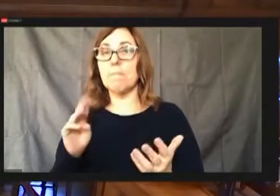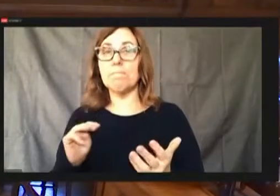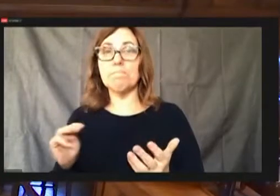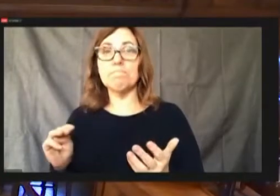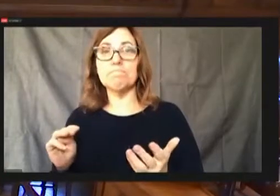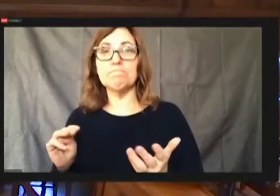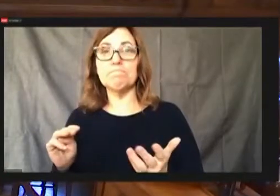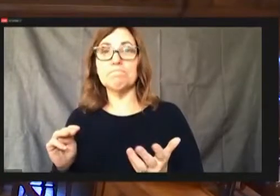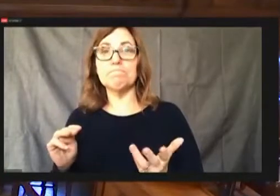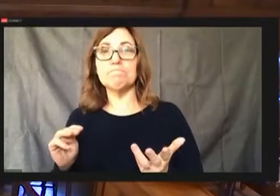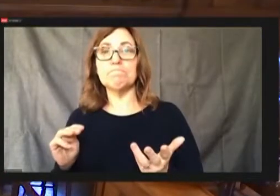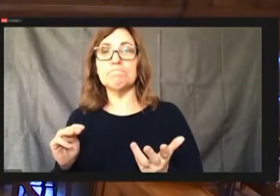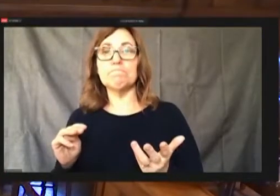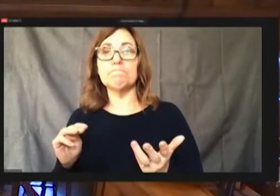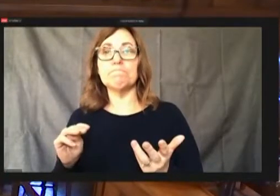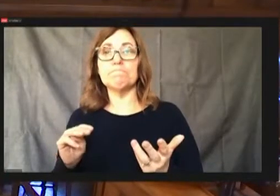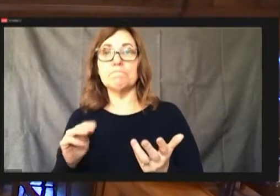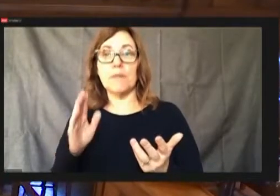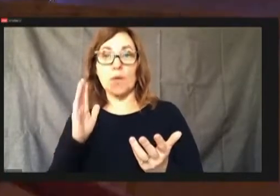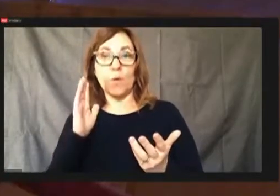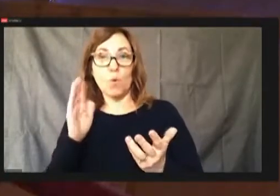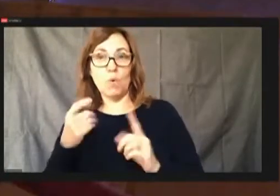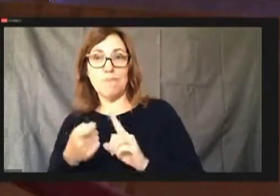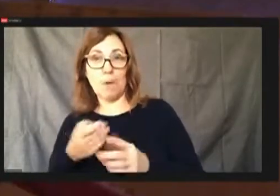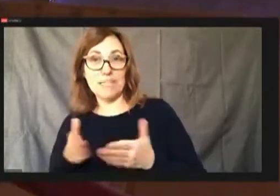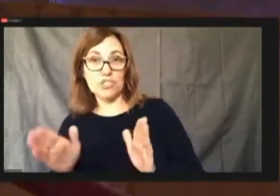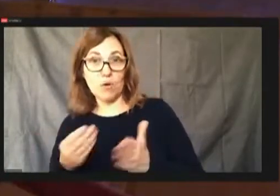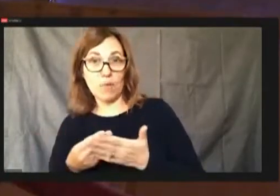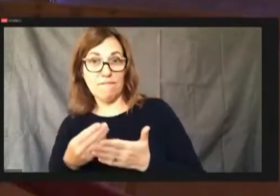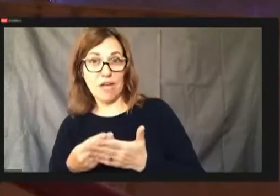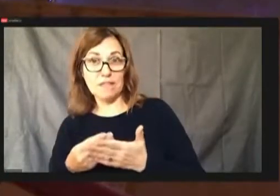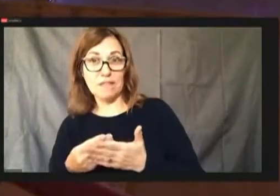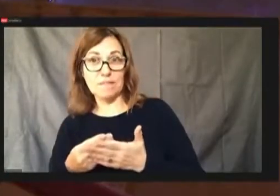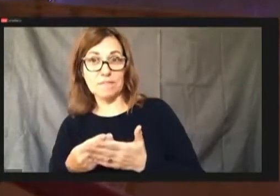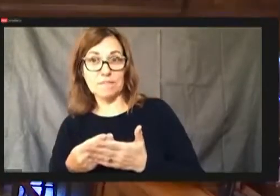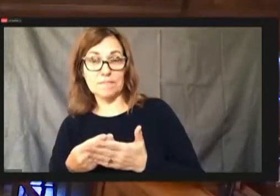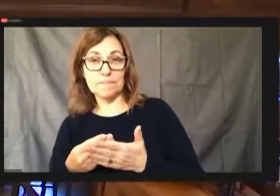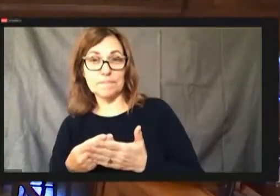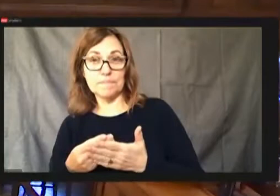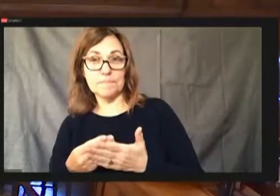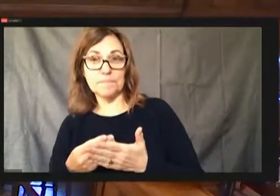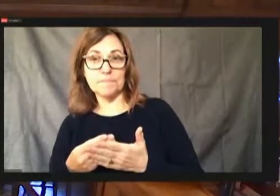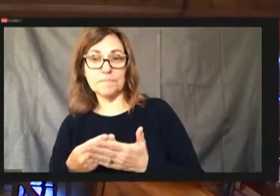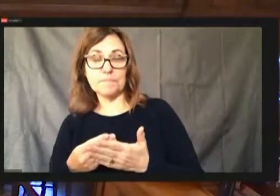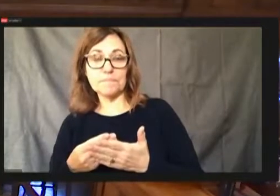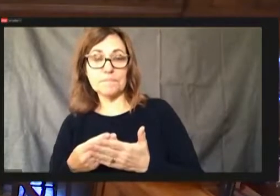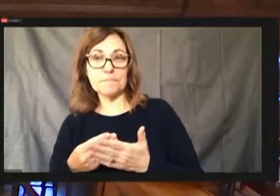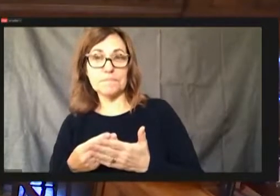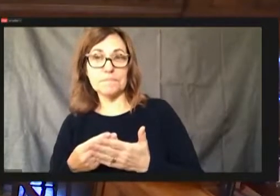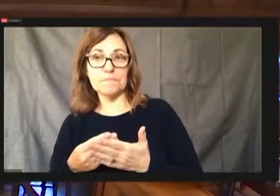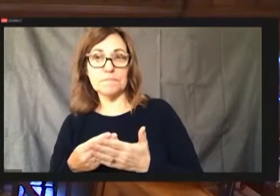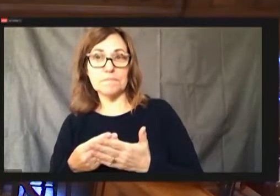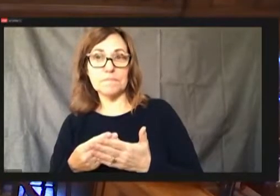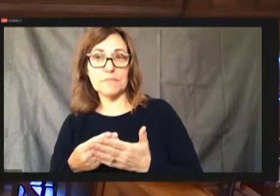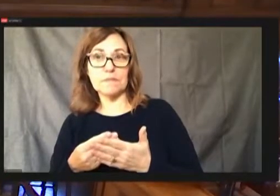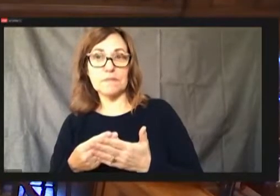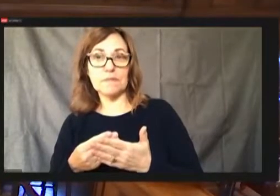It's going to be from the general fund.